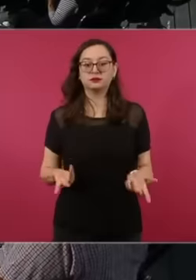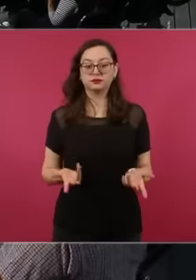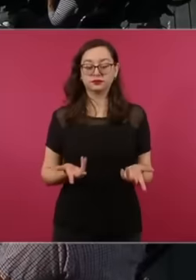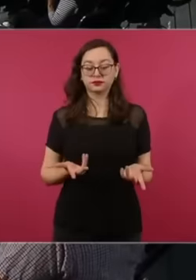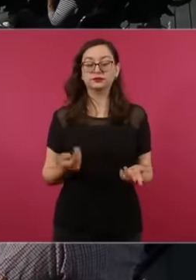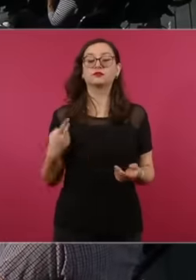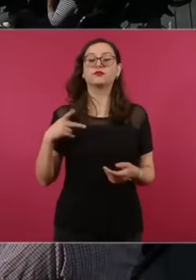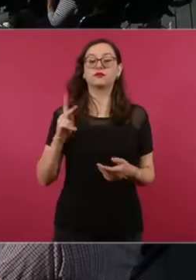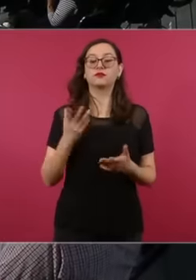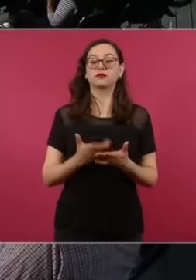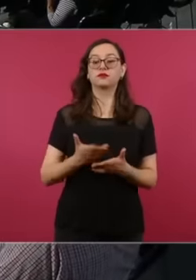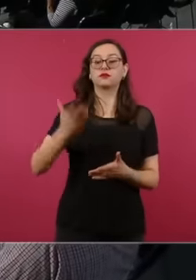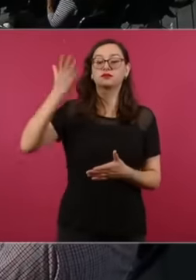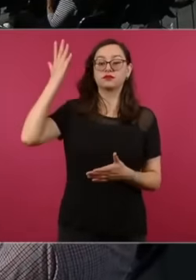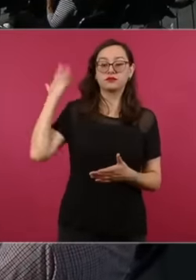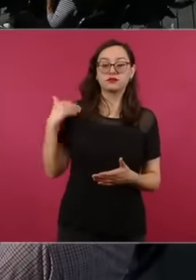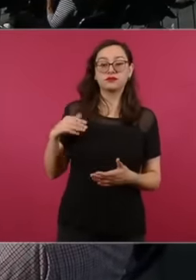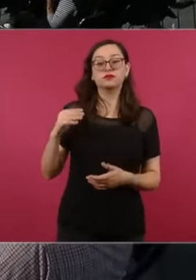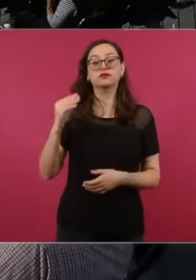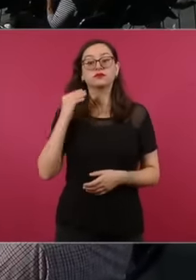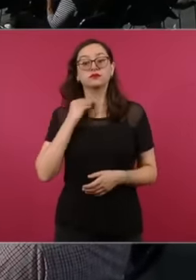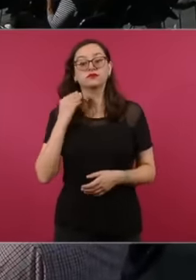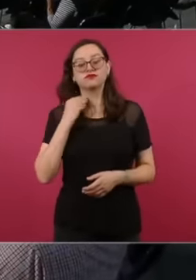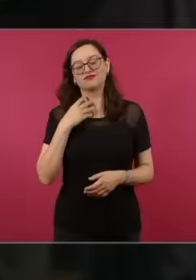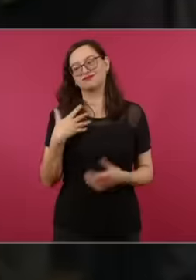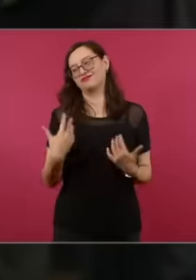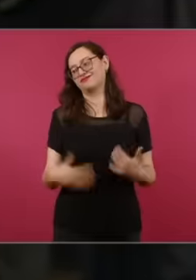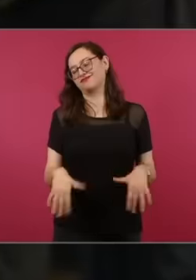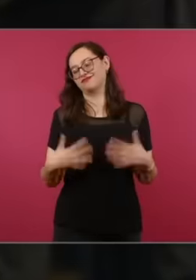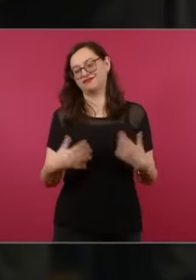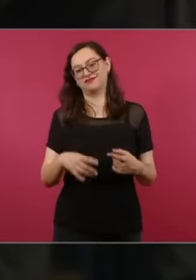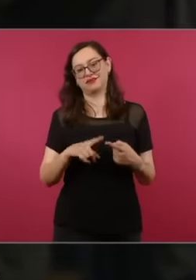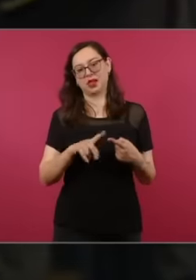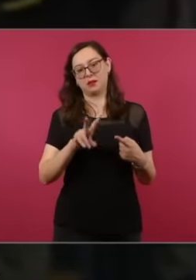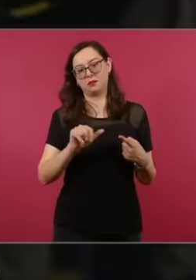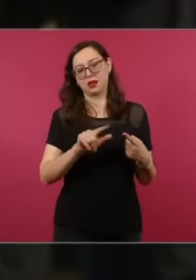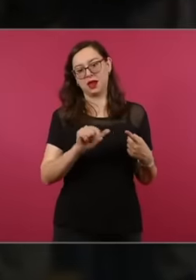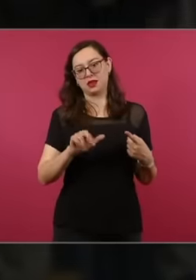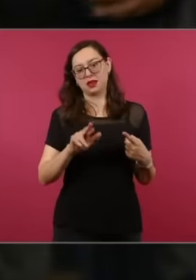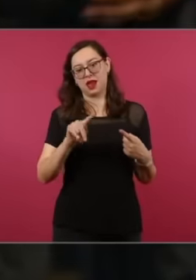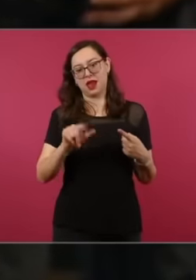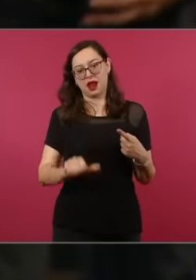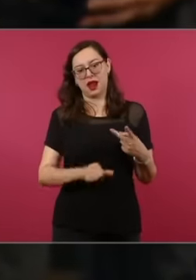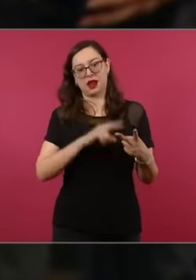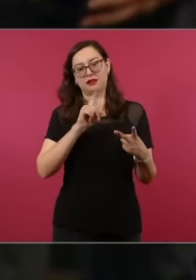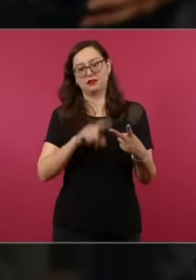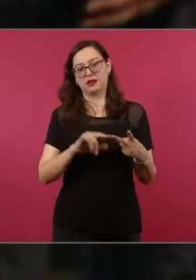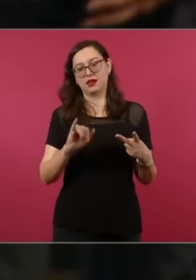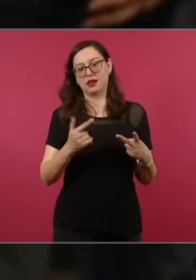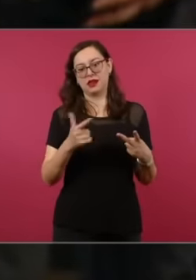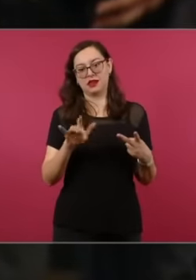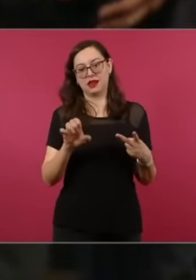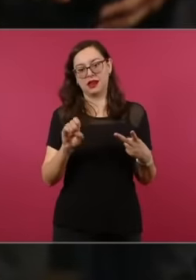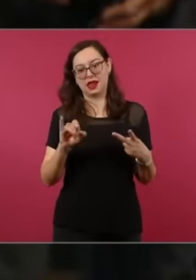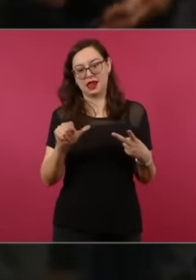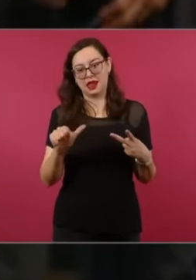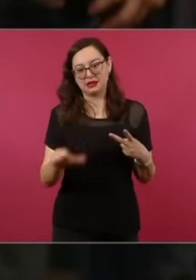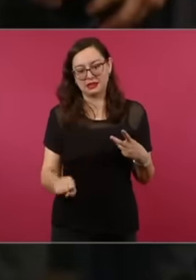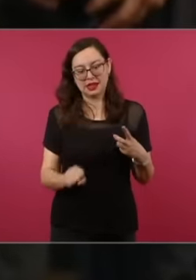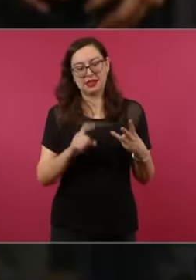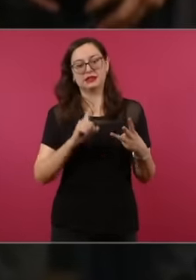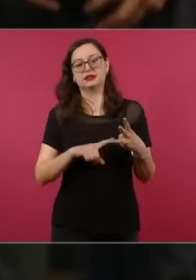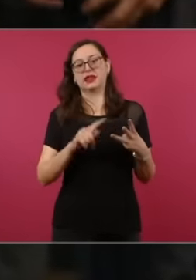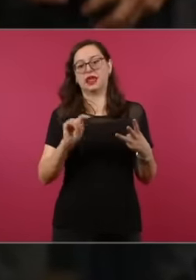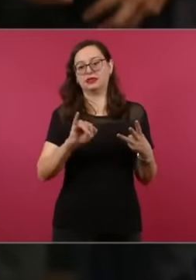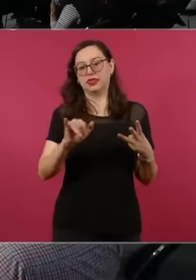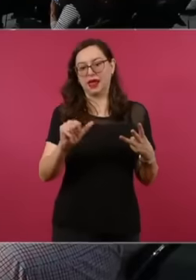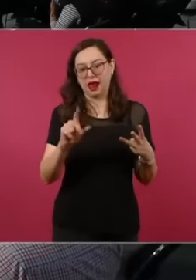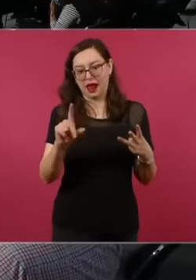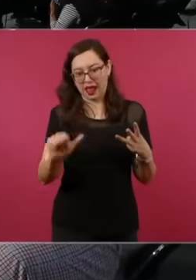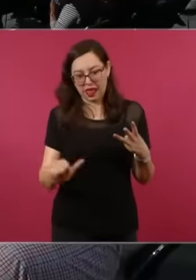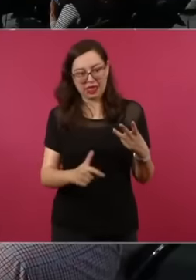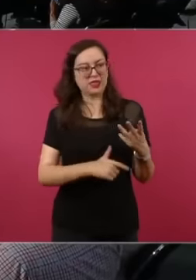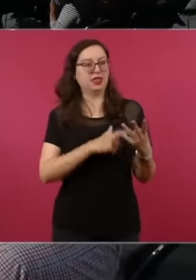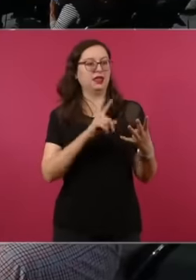like Vallarta José María Iglesias Sebastián Lerdo de Tejada có es